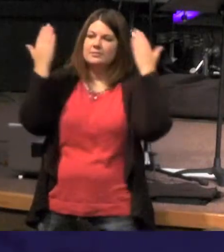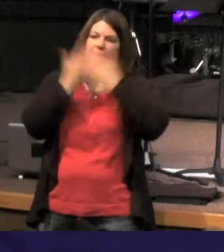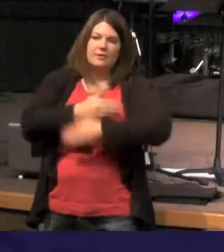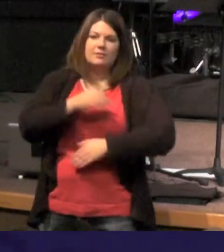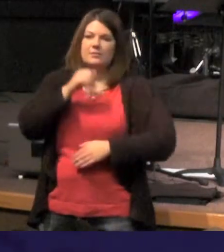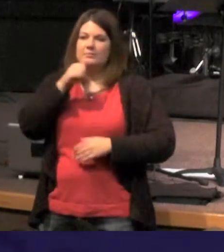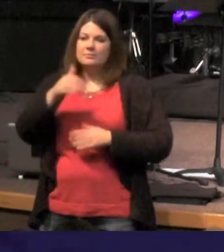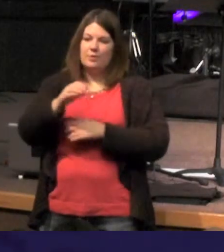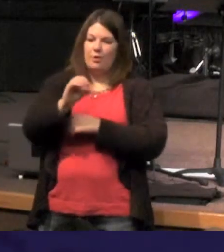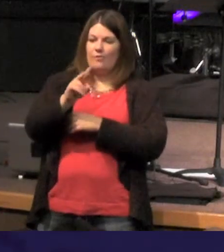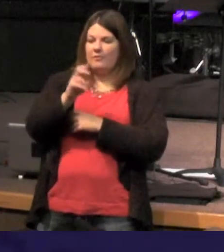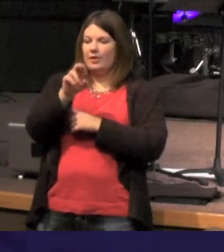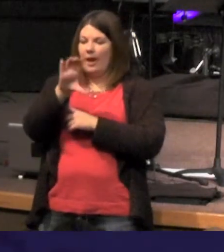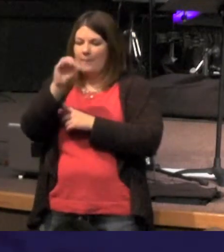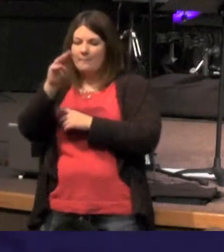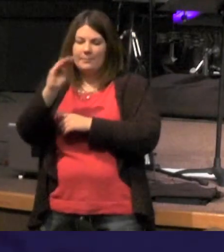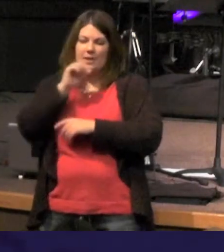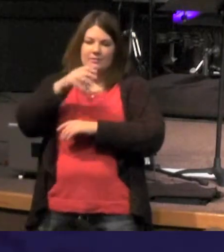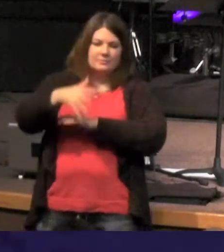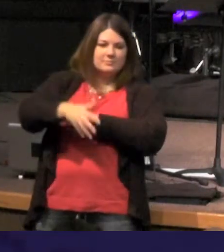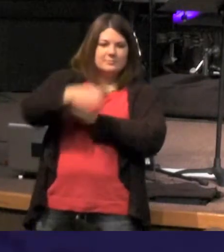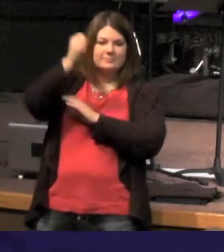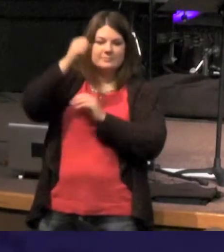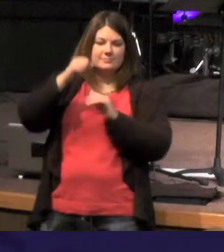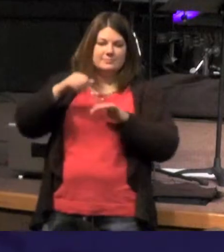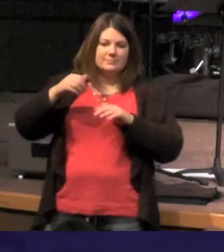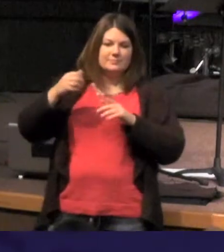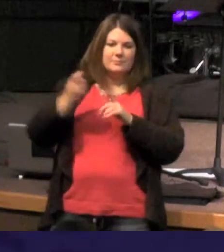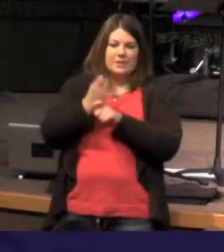overcome it - see in Jesus